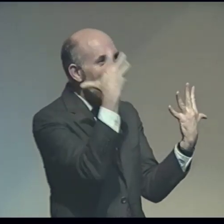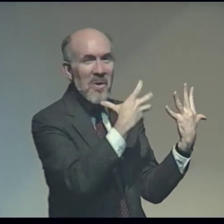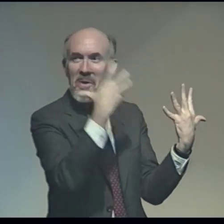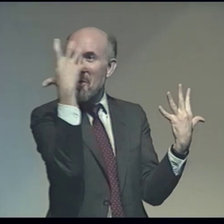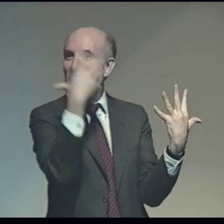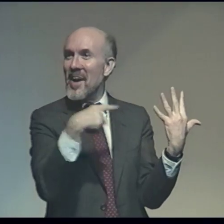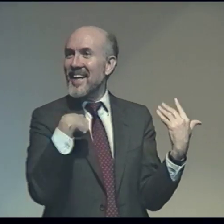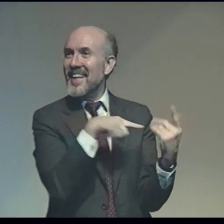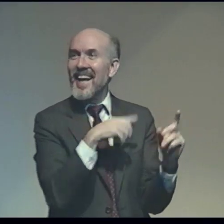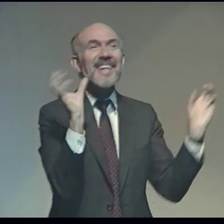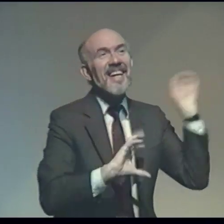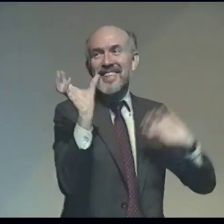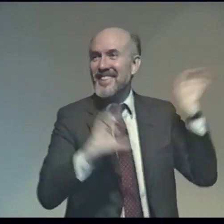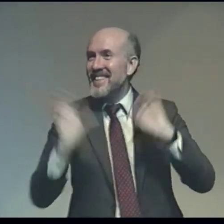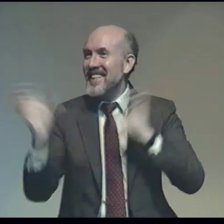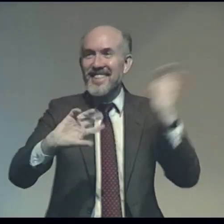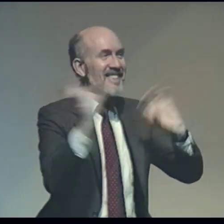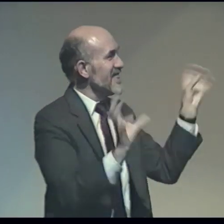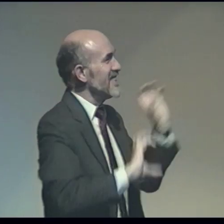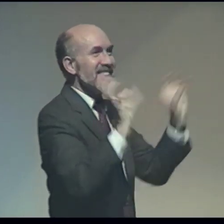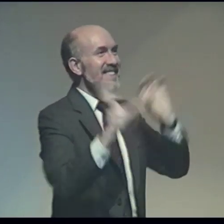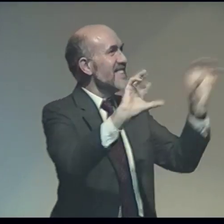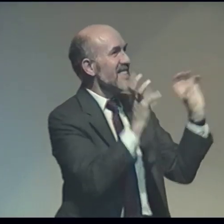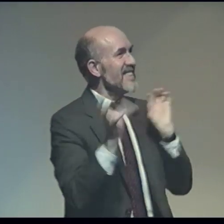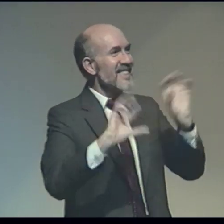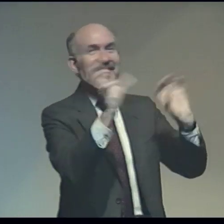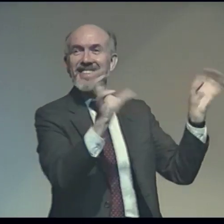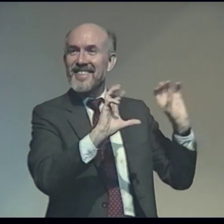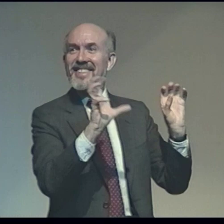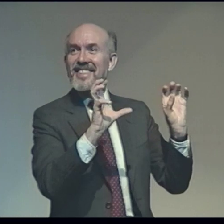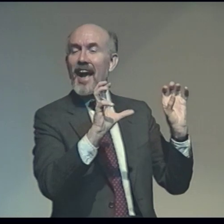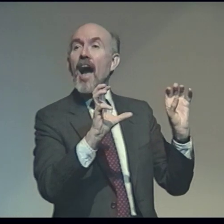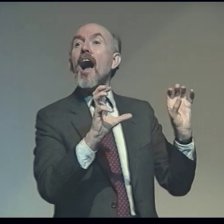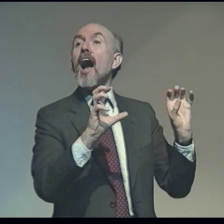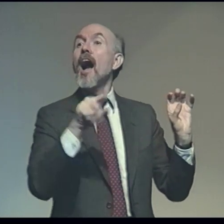With five deaf kids all together, you can imagine, we signed like crazy to each other.